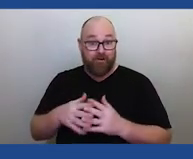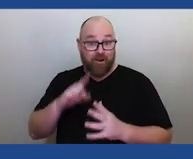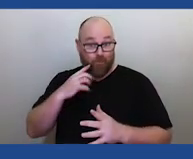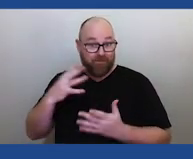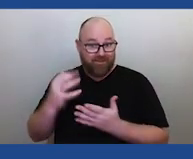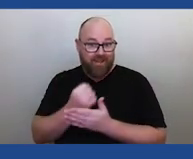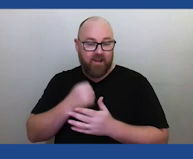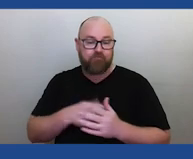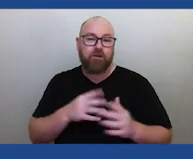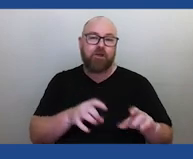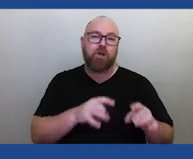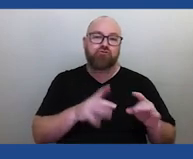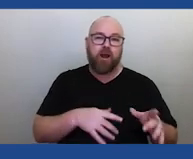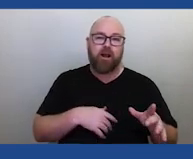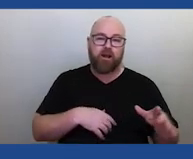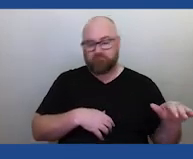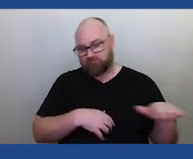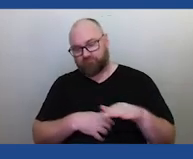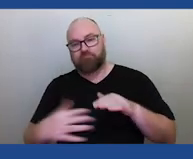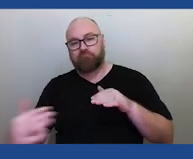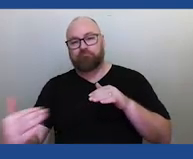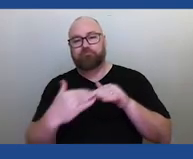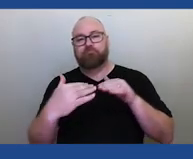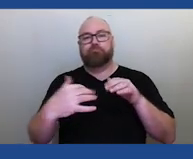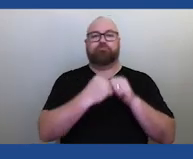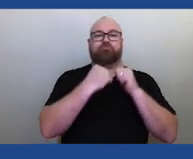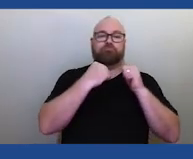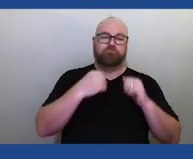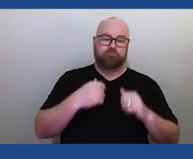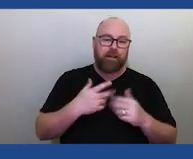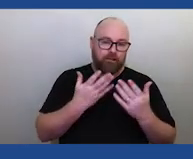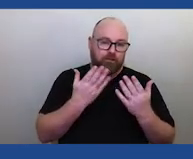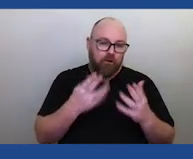In Australia, he pulled into oncoming traffic, and he was killed. His wife, Carolyn